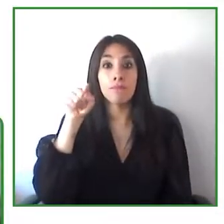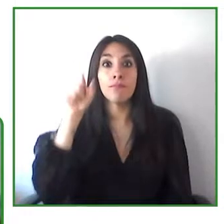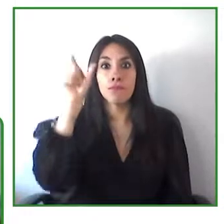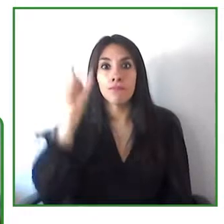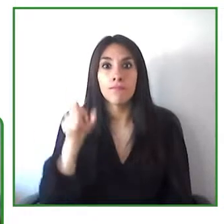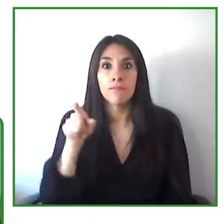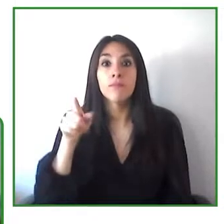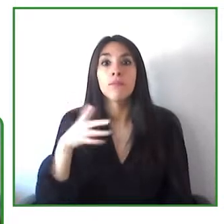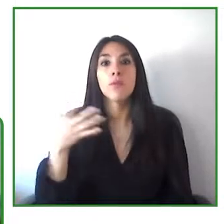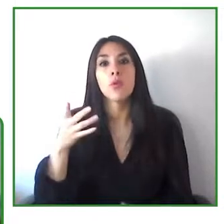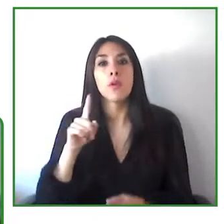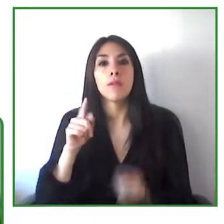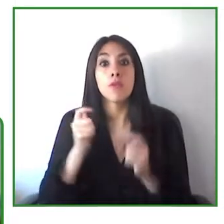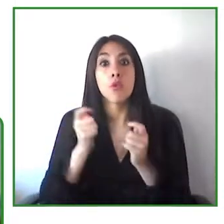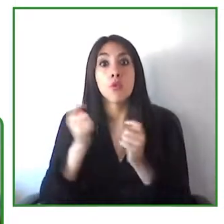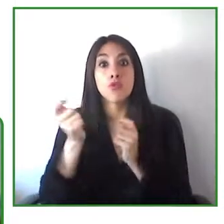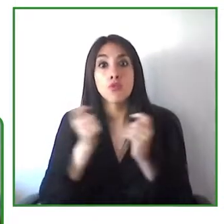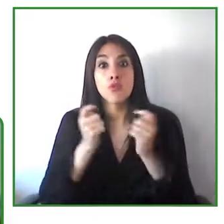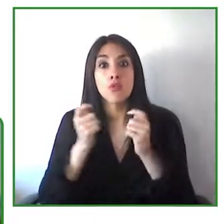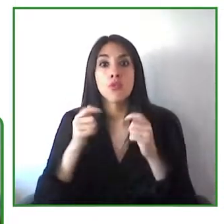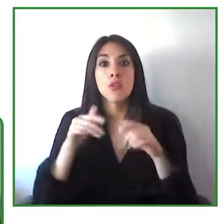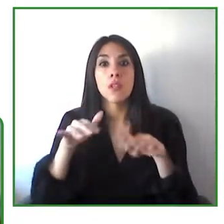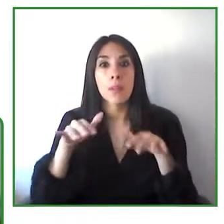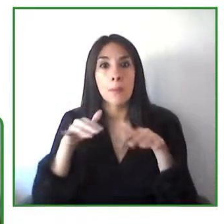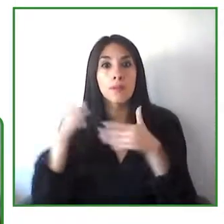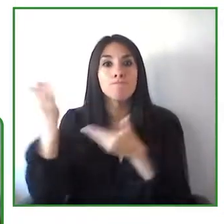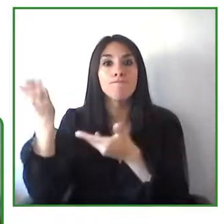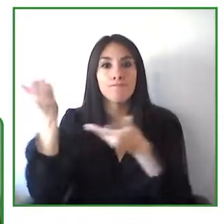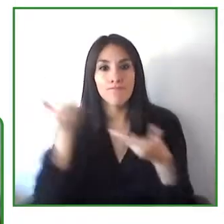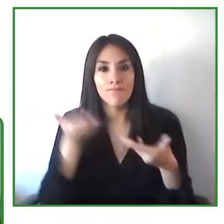Welcome Carolina.